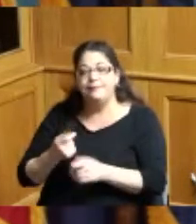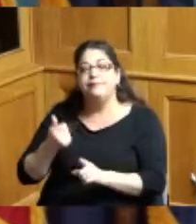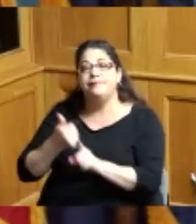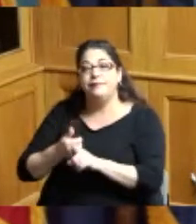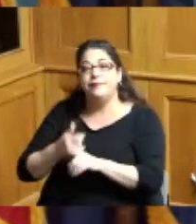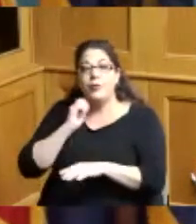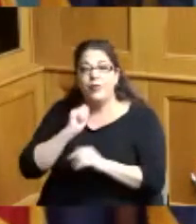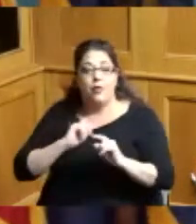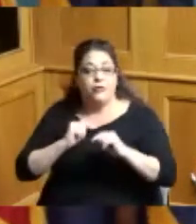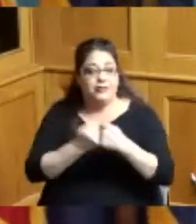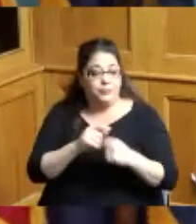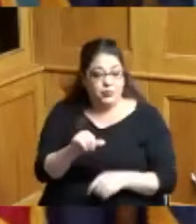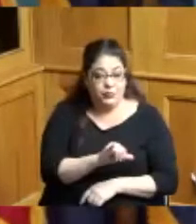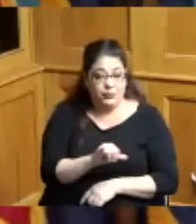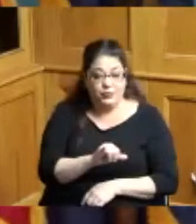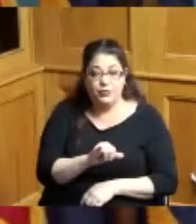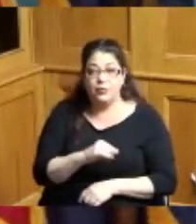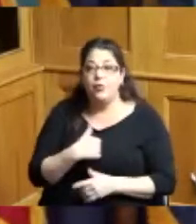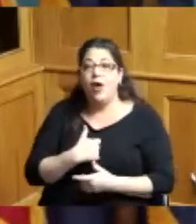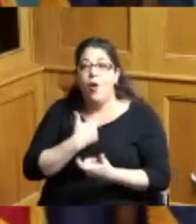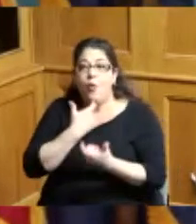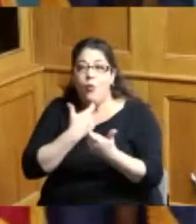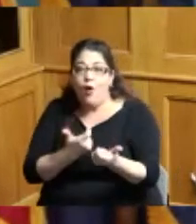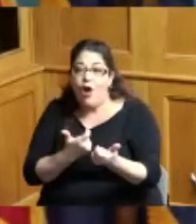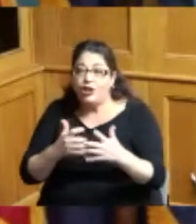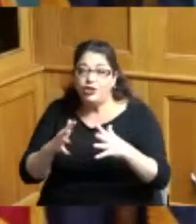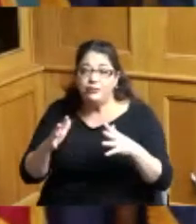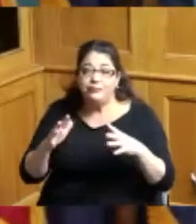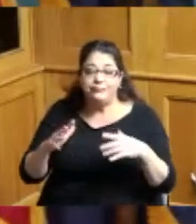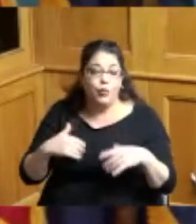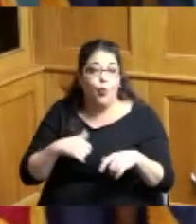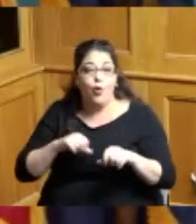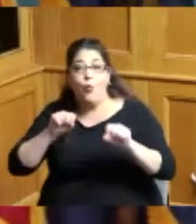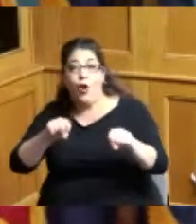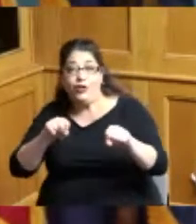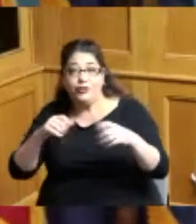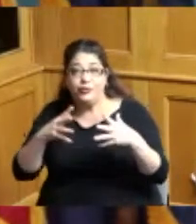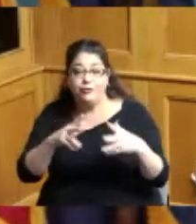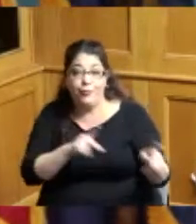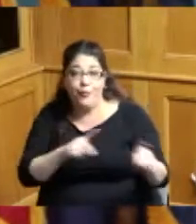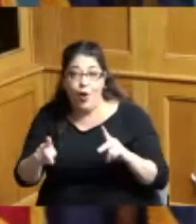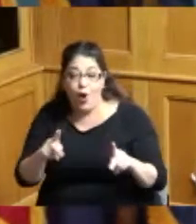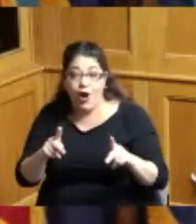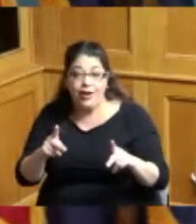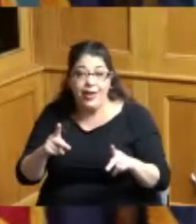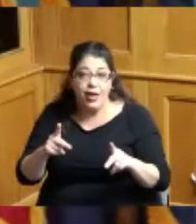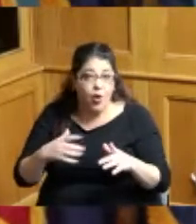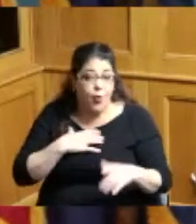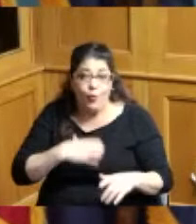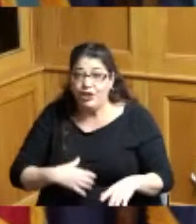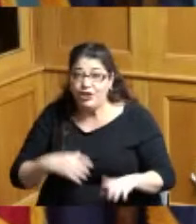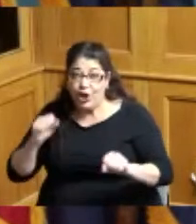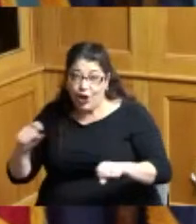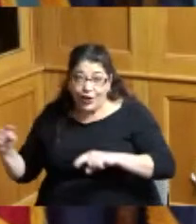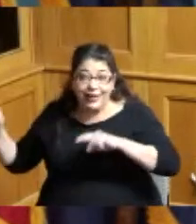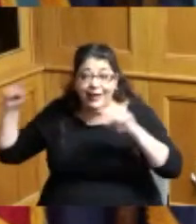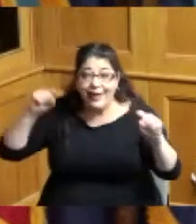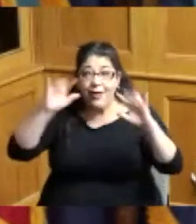I wanted to have that watch party would have been unbelievable I got people calling me still saying we were coming down but I told them come on down anyway